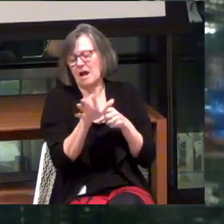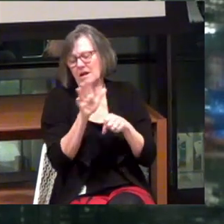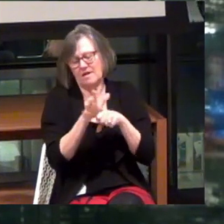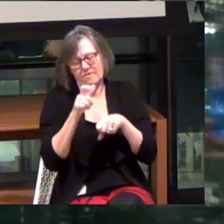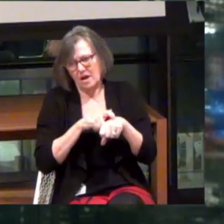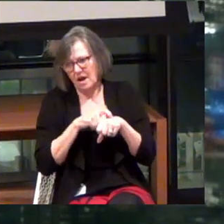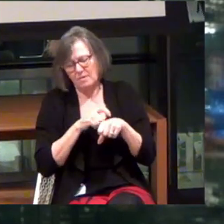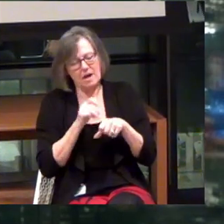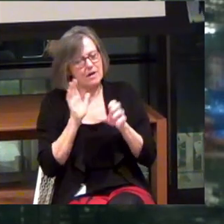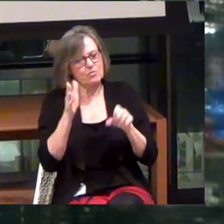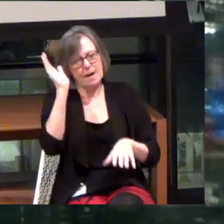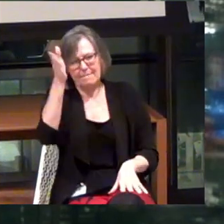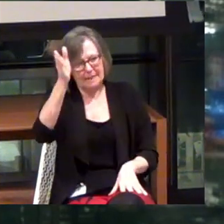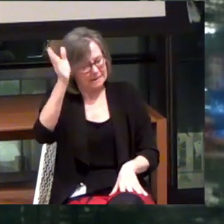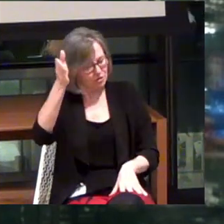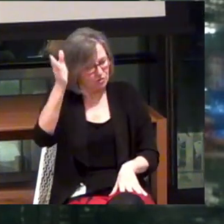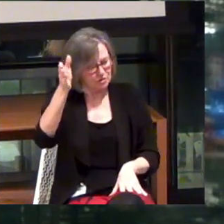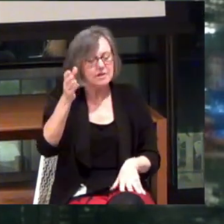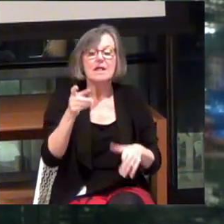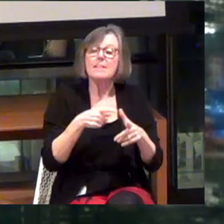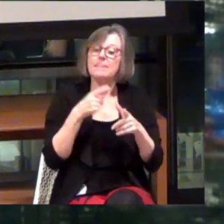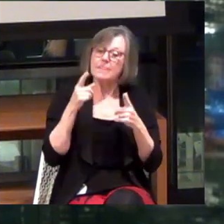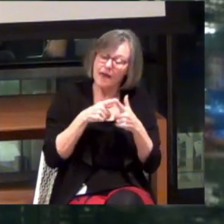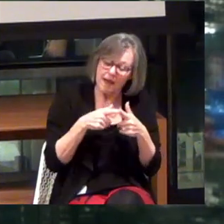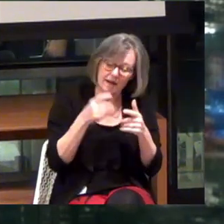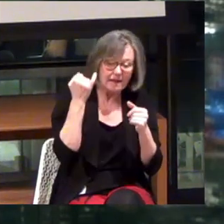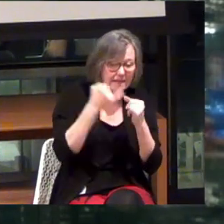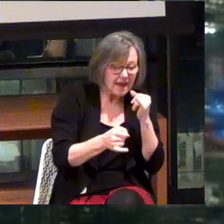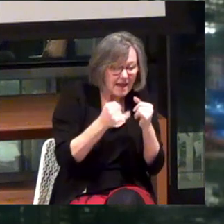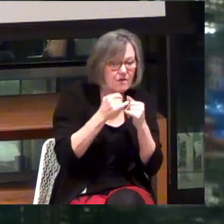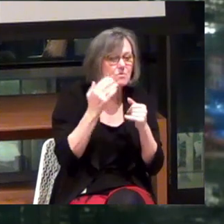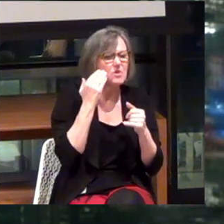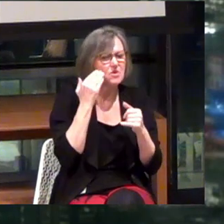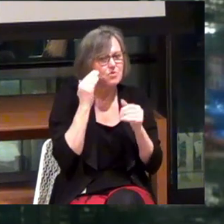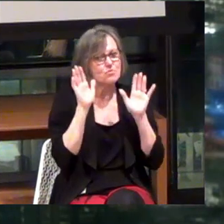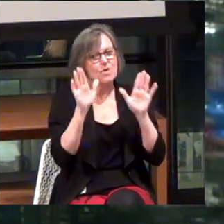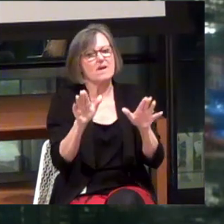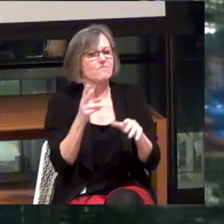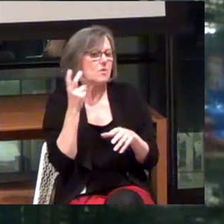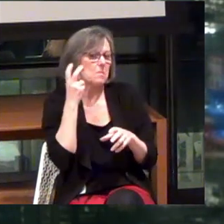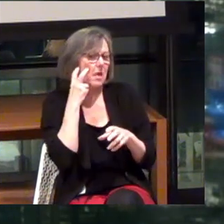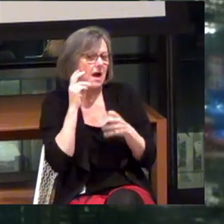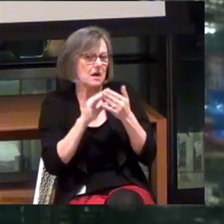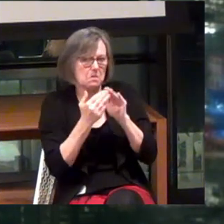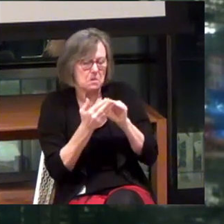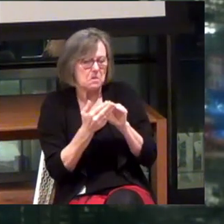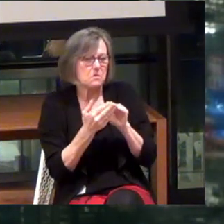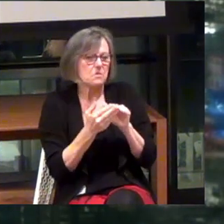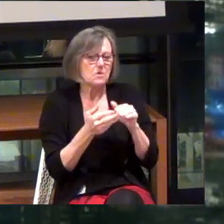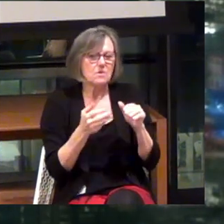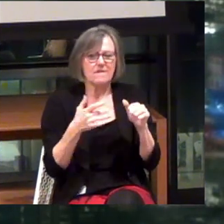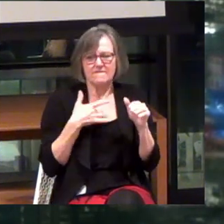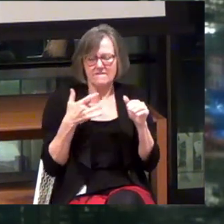Wasn't a great pitch. Right? And then ultimately, at the end, we knew this was great for the blind community. But we felt like...